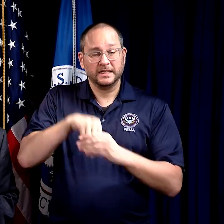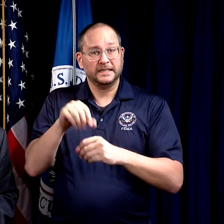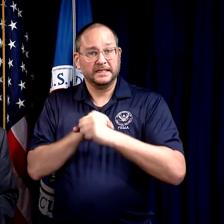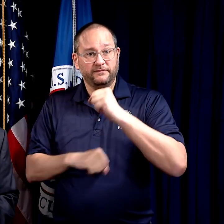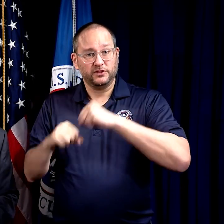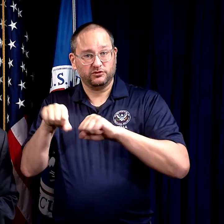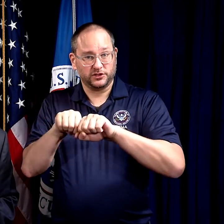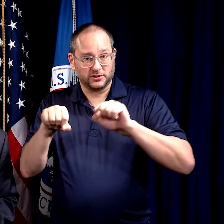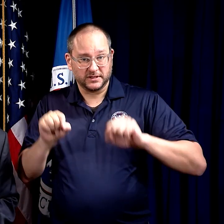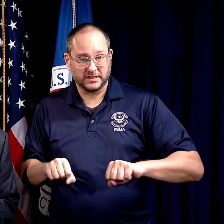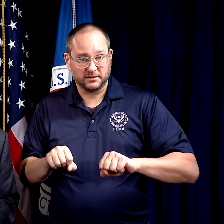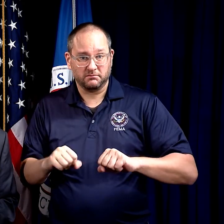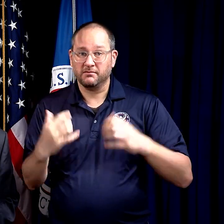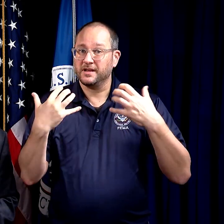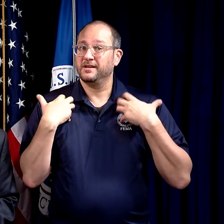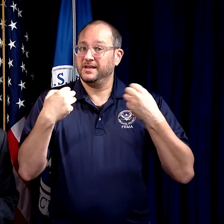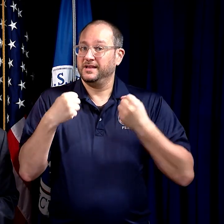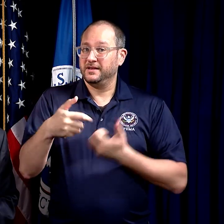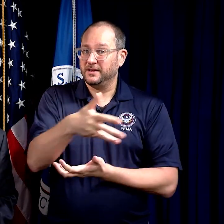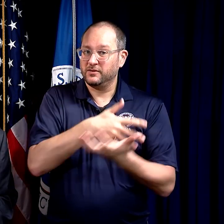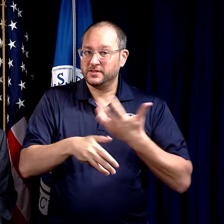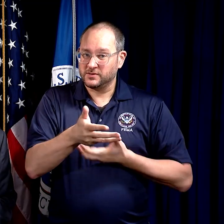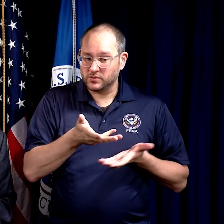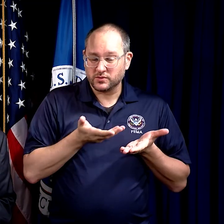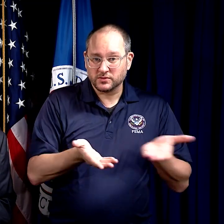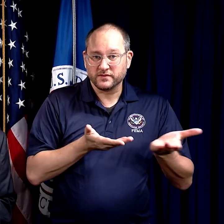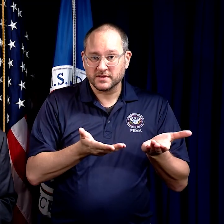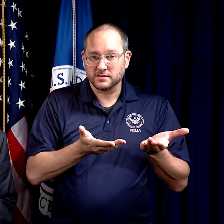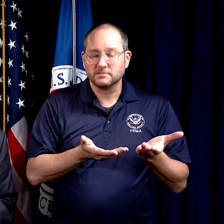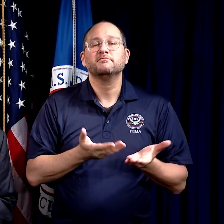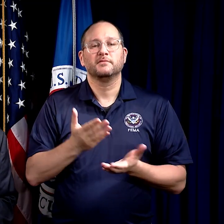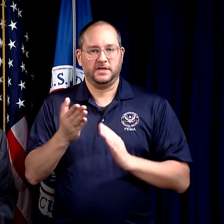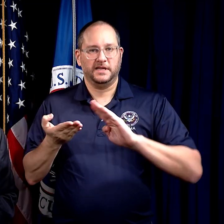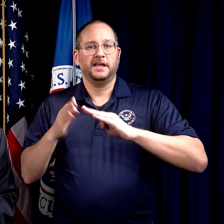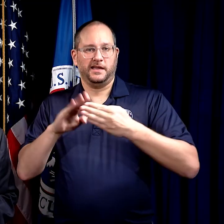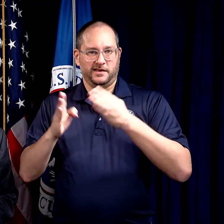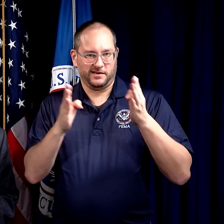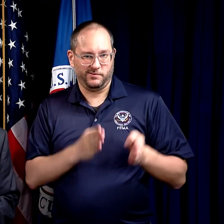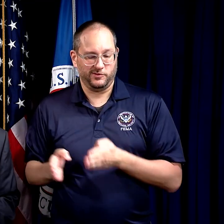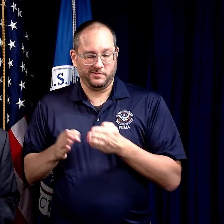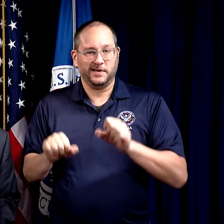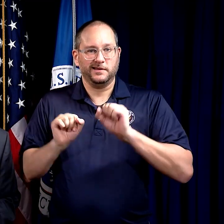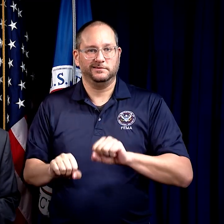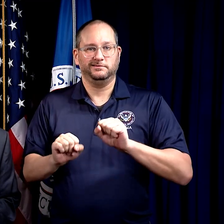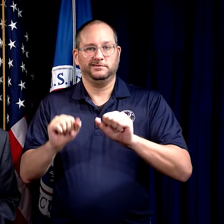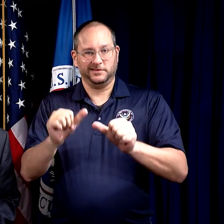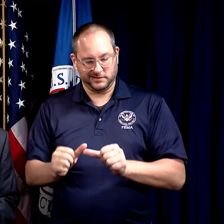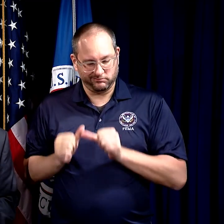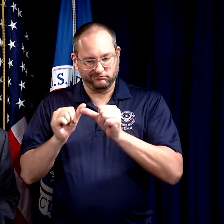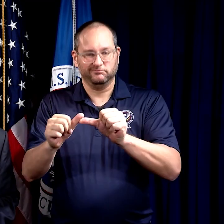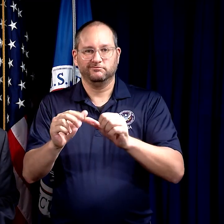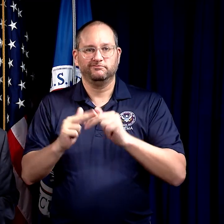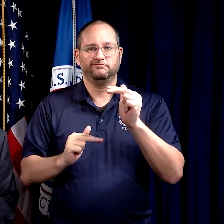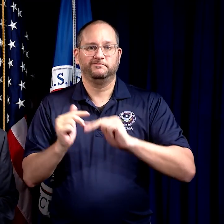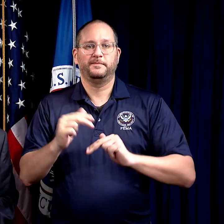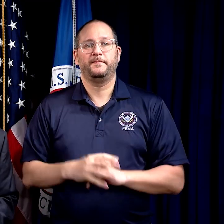Infrastructure Systems, Health and Social Services, and Community Planning and Capacity Building.